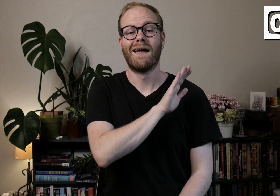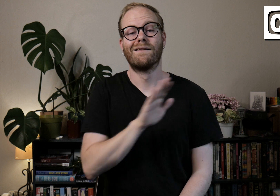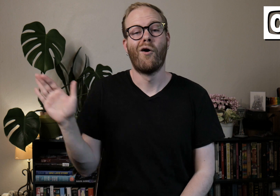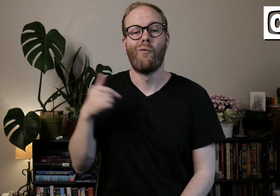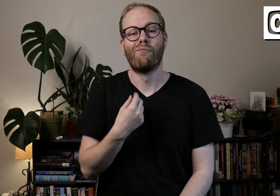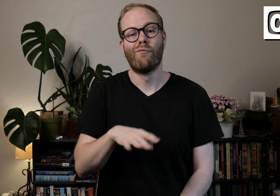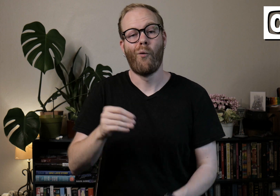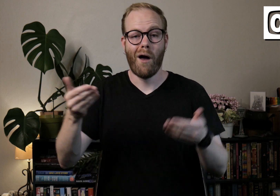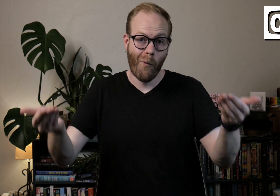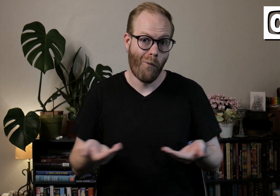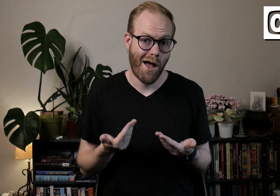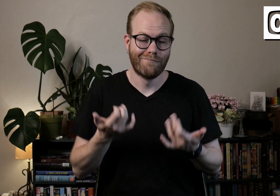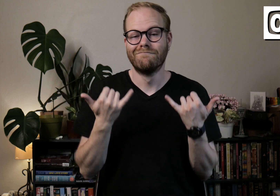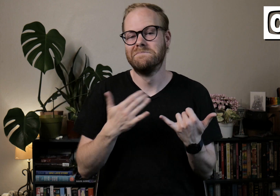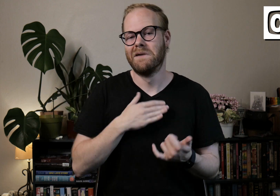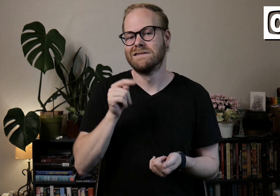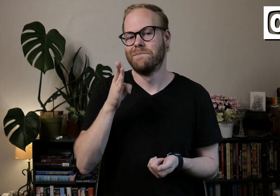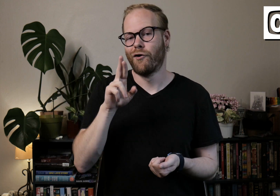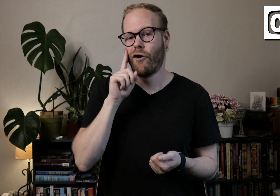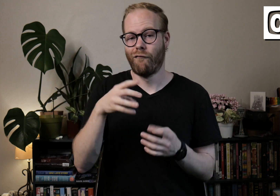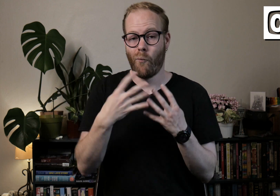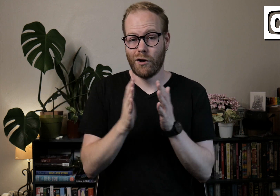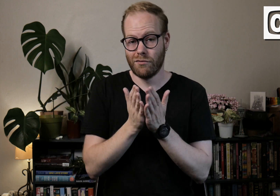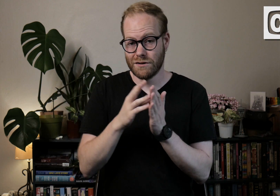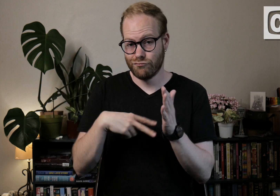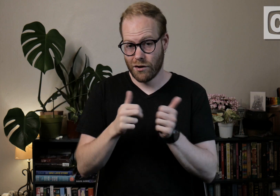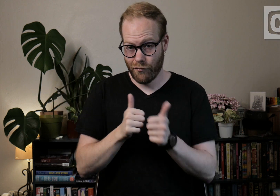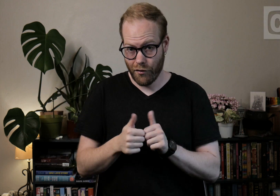Hello, I'm Rogan and welcome. This is my TBR for the Queer Lit Readathon.